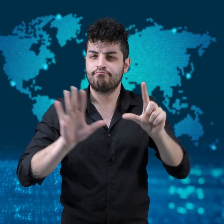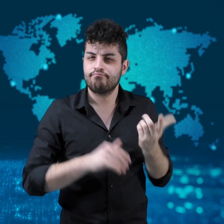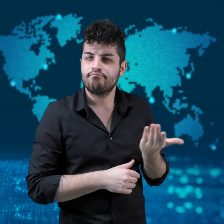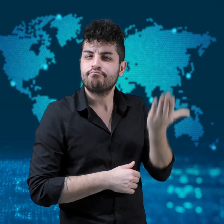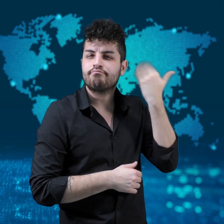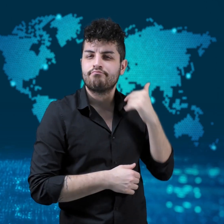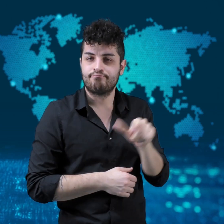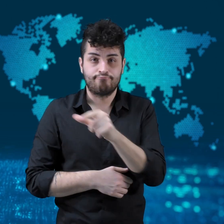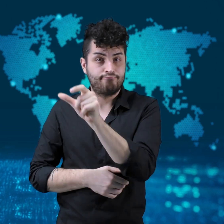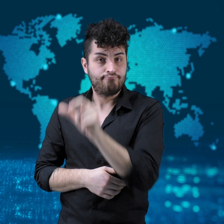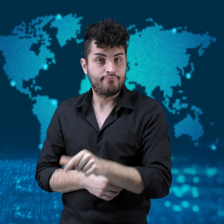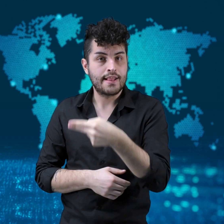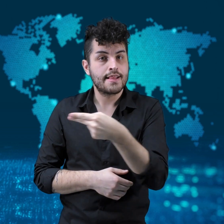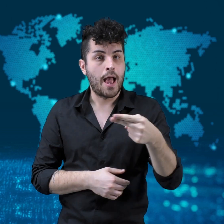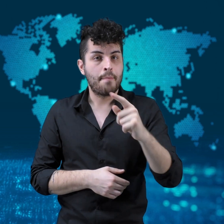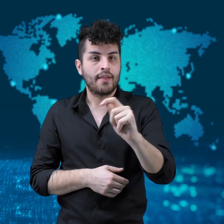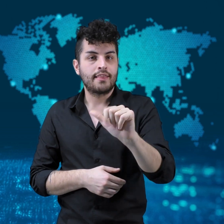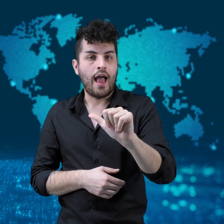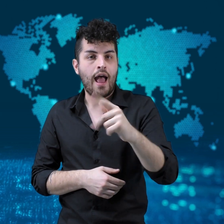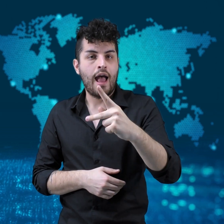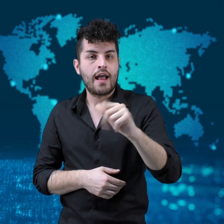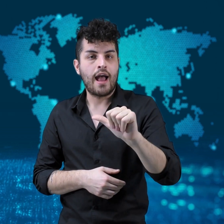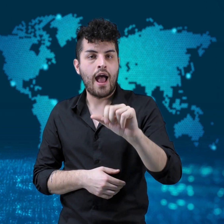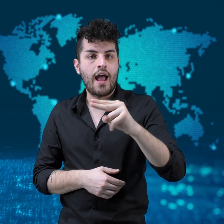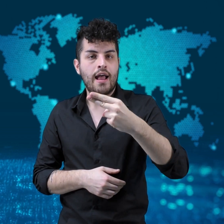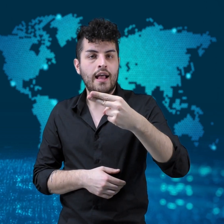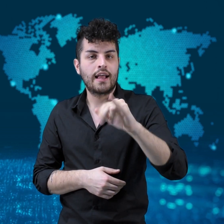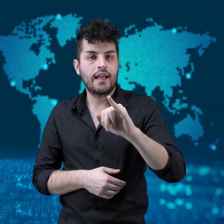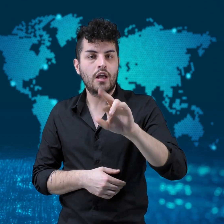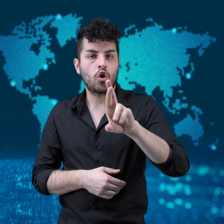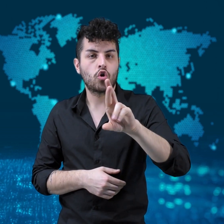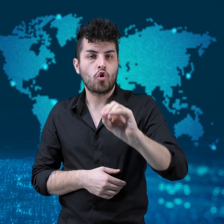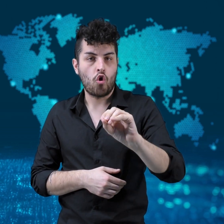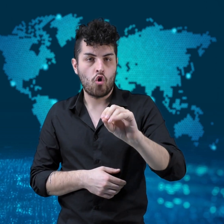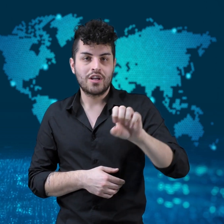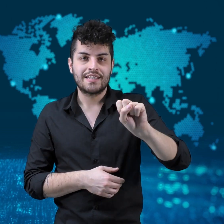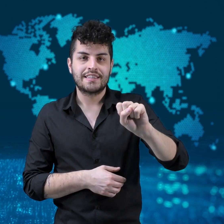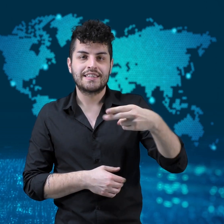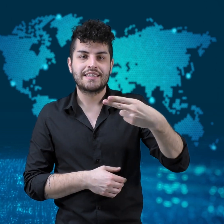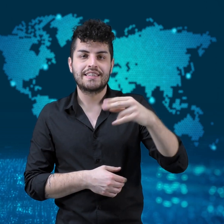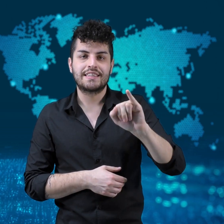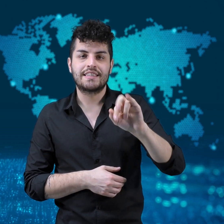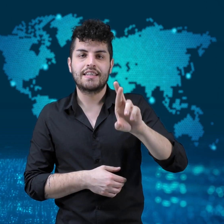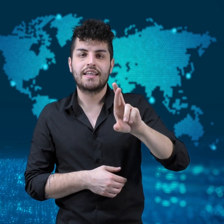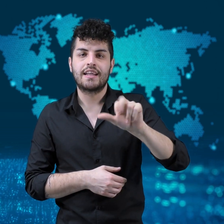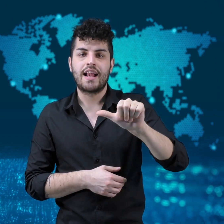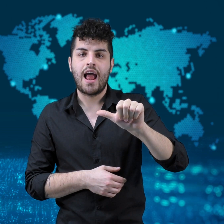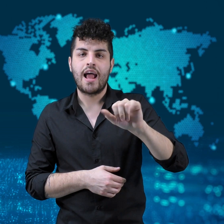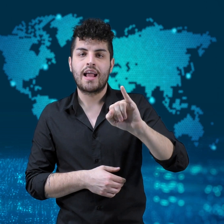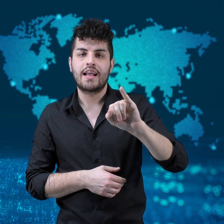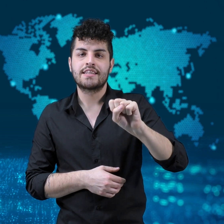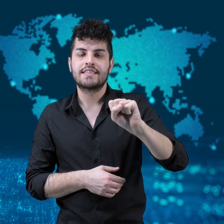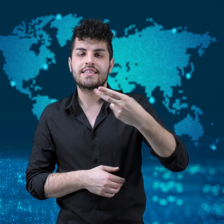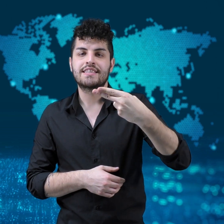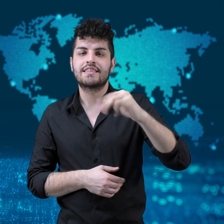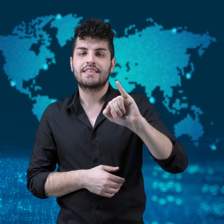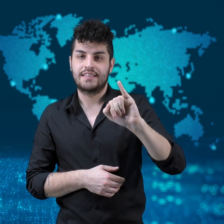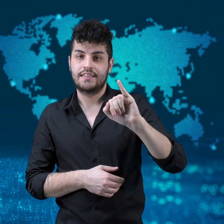In 2017, Takahiro Shiraishi, 30 years old,